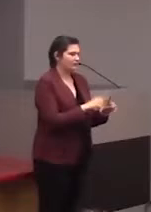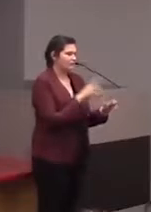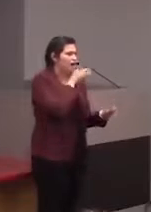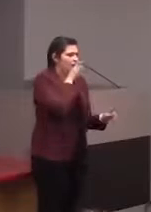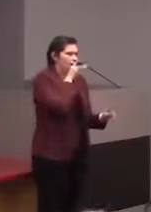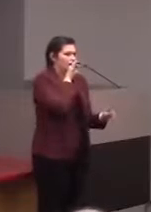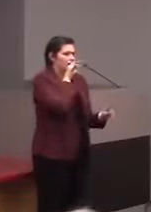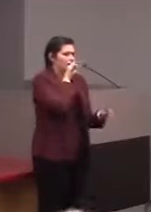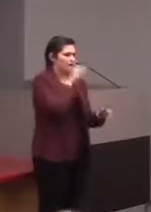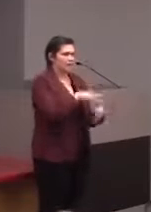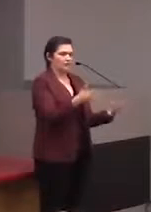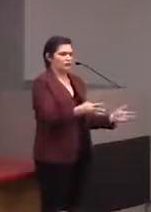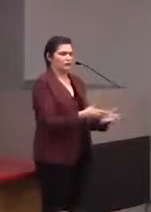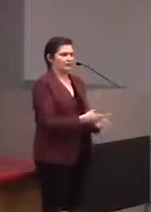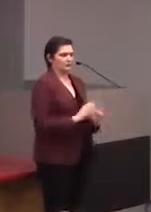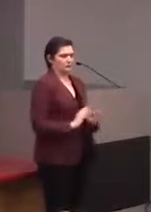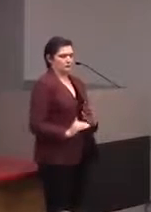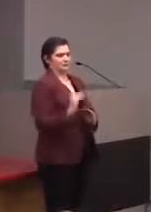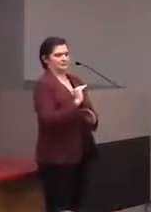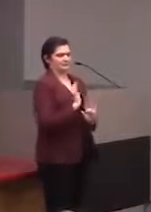It's always an interesting thing and we want